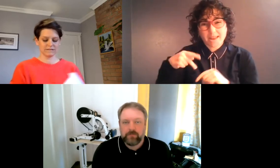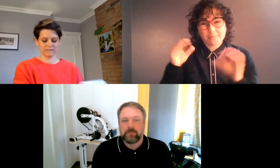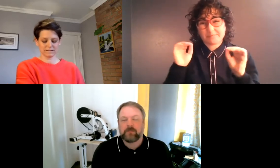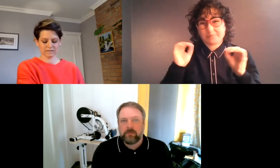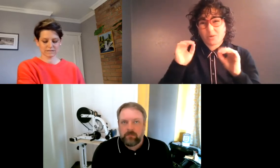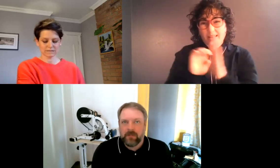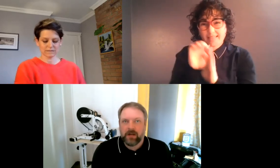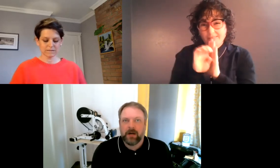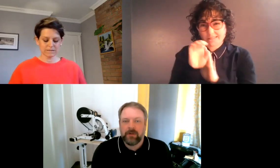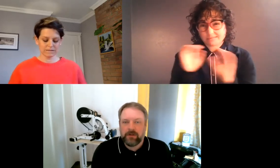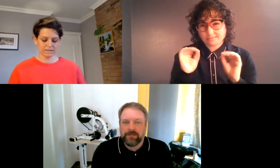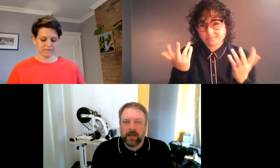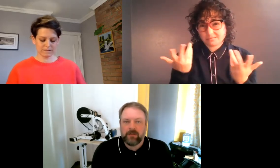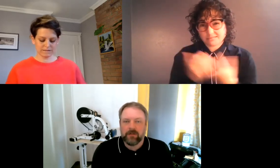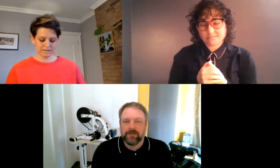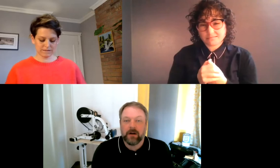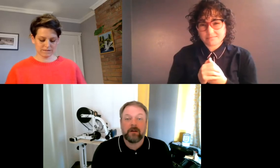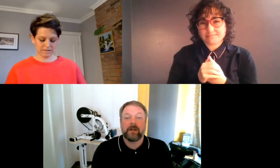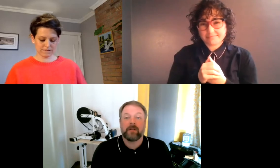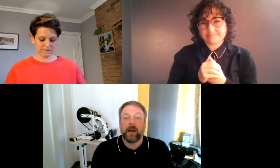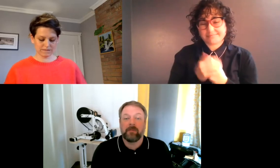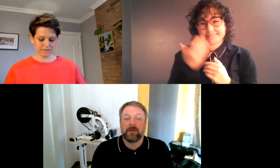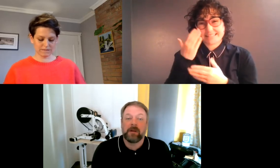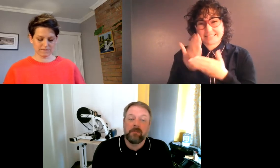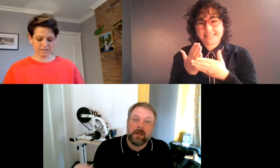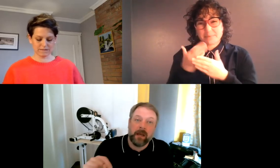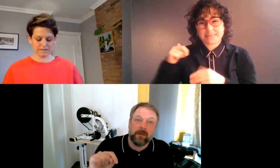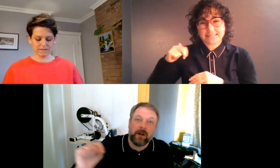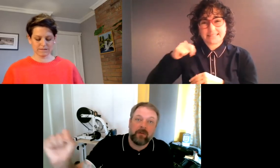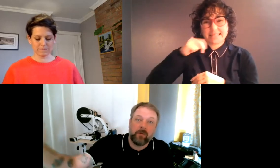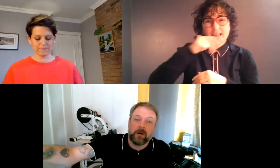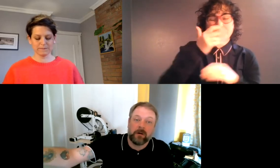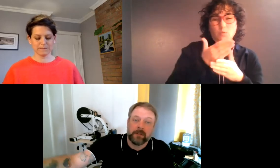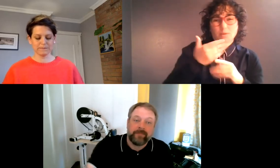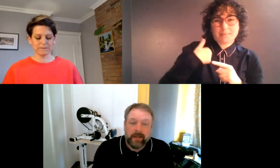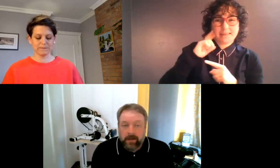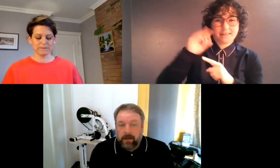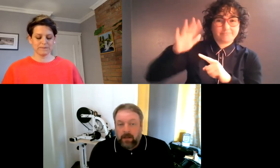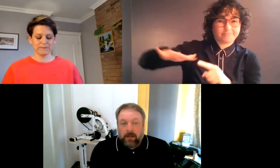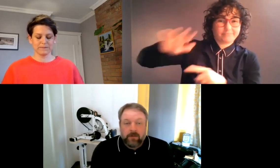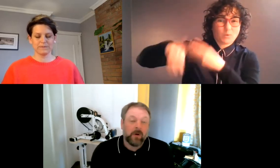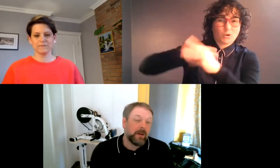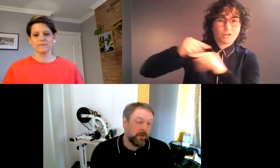A couple of flights of concrete steps between me and the rest of the world. So if you want